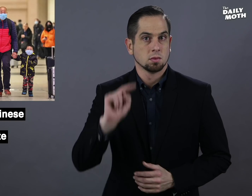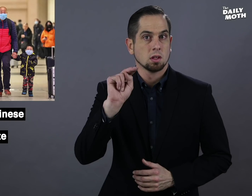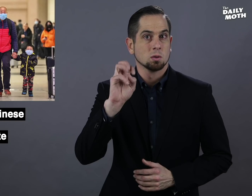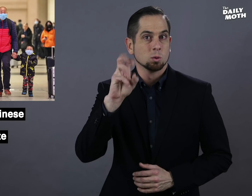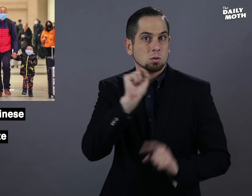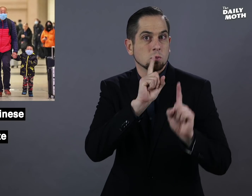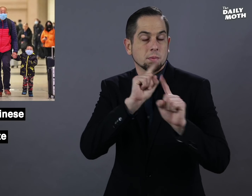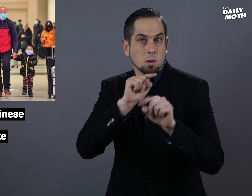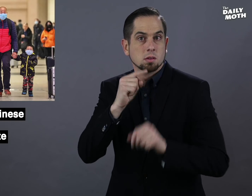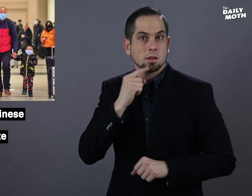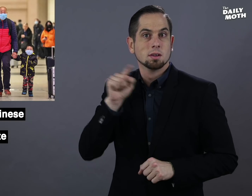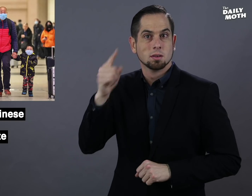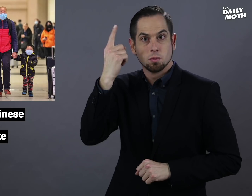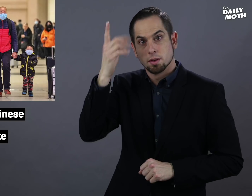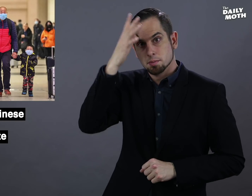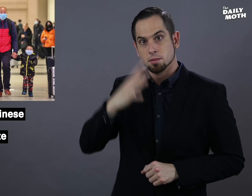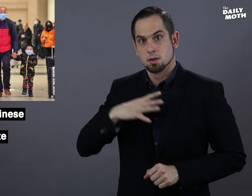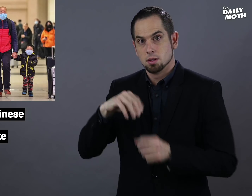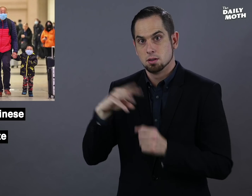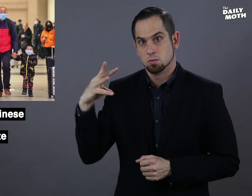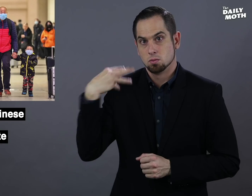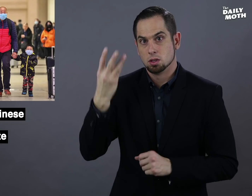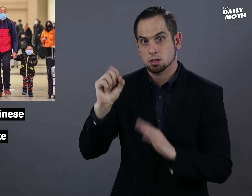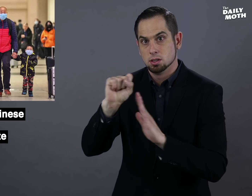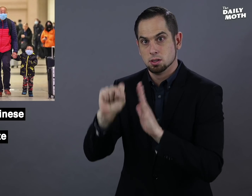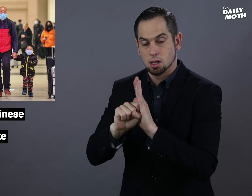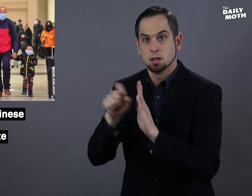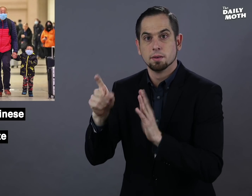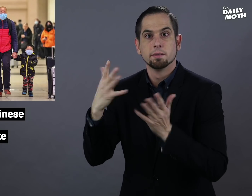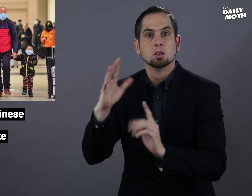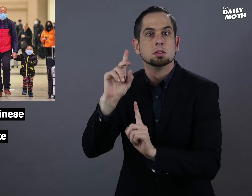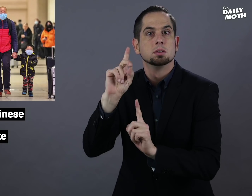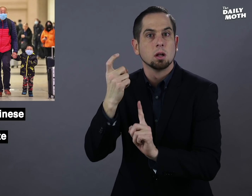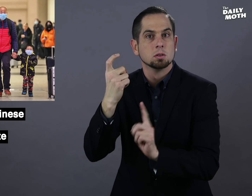News reports say that a man in Washington state has been